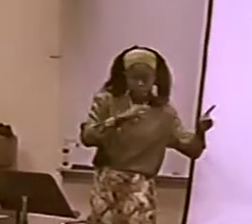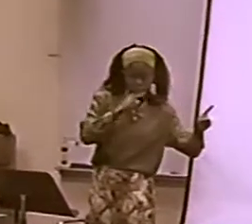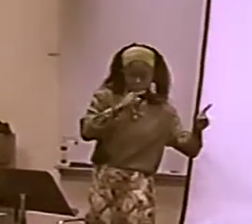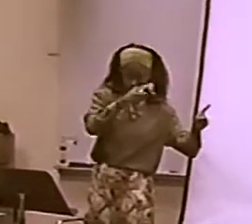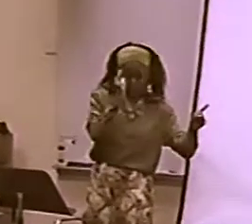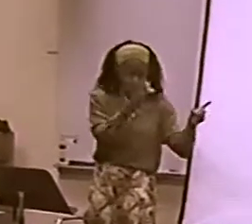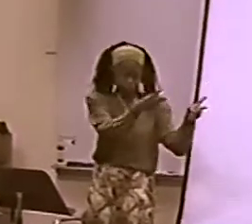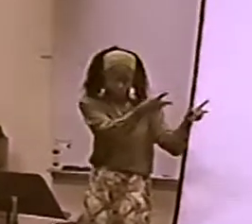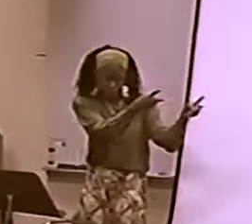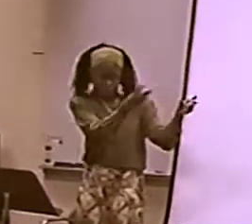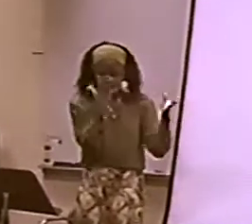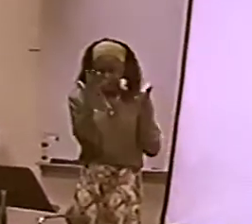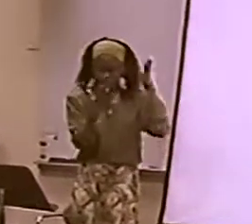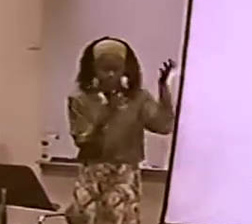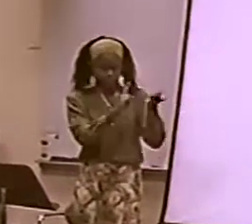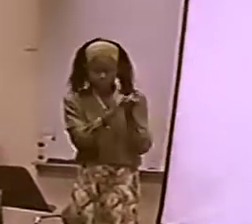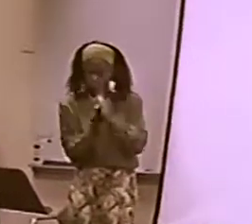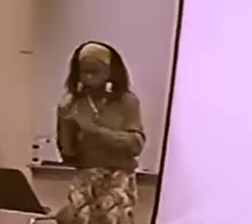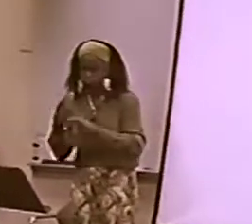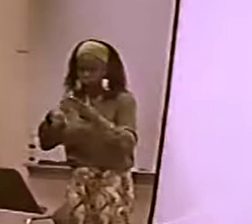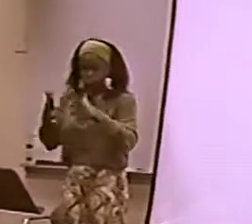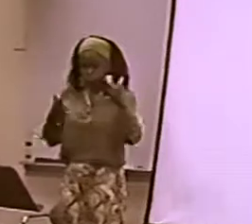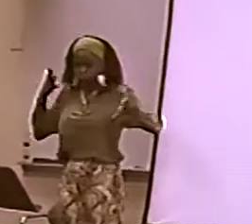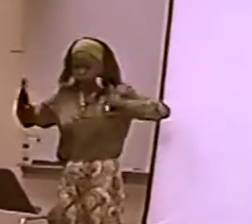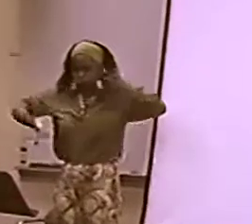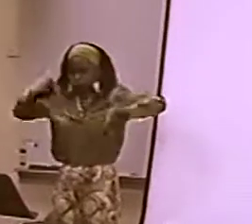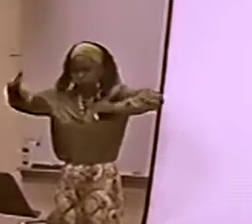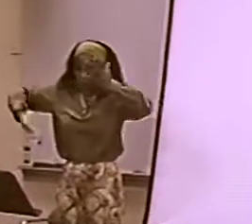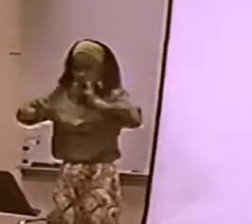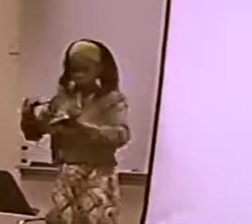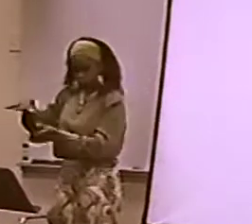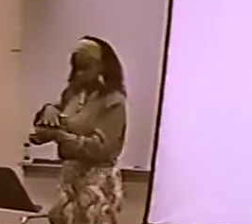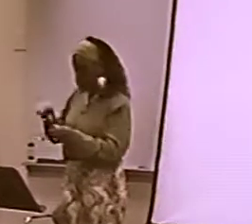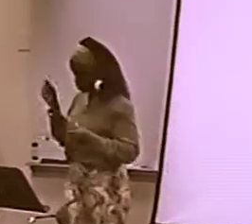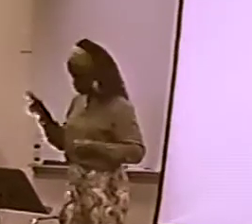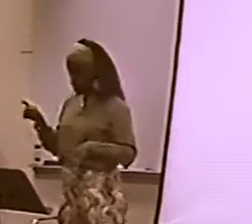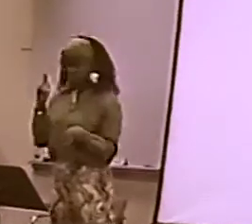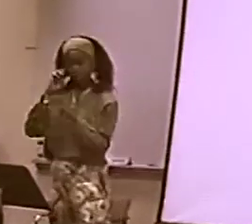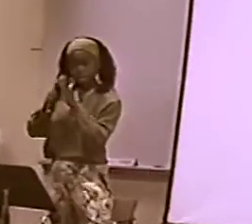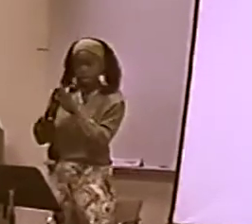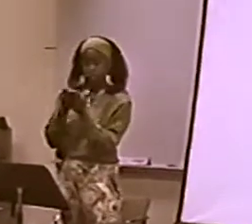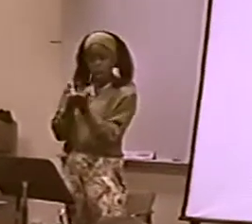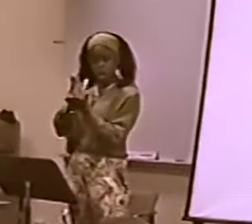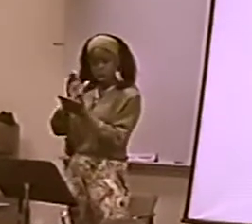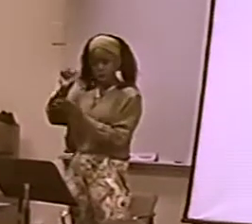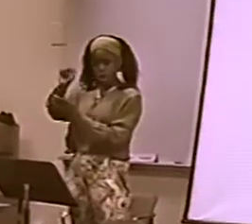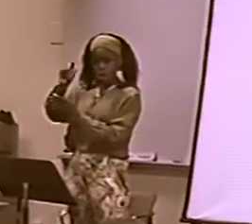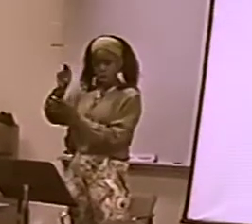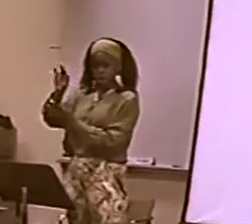OK, NOW, I WANT TO TALK ABOUT WHEN BLACK DEAF PEOPLE HANG AROUND WITH BLACK HEARING PEOPLE,